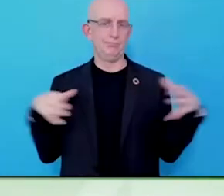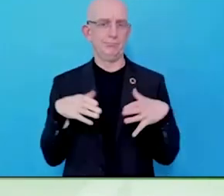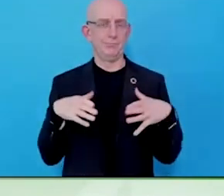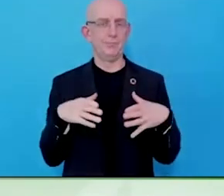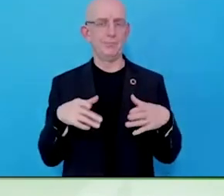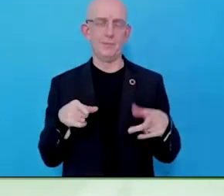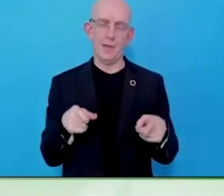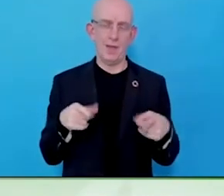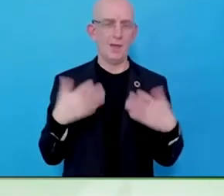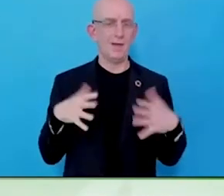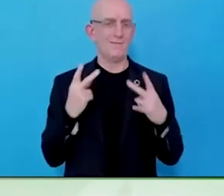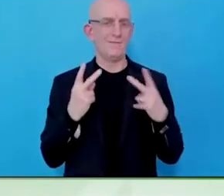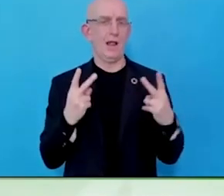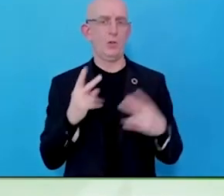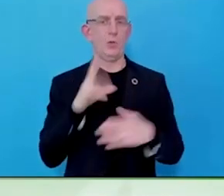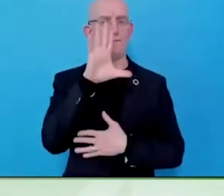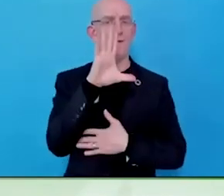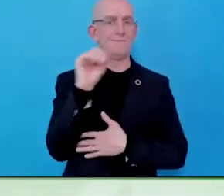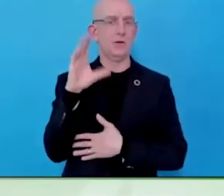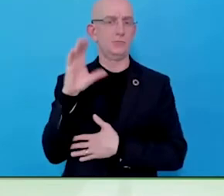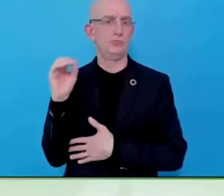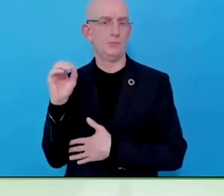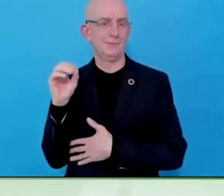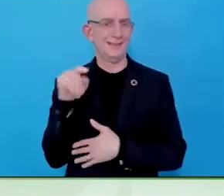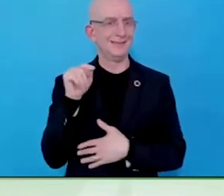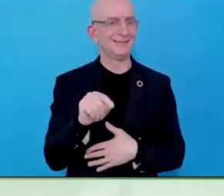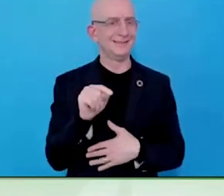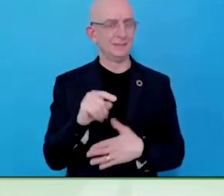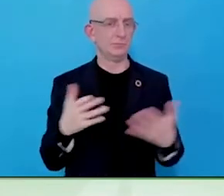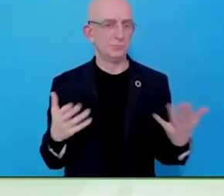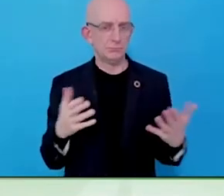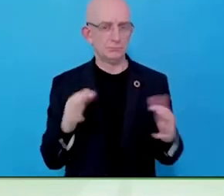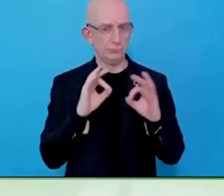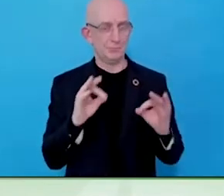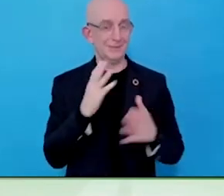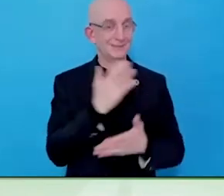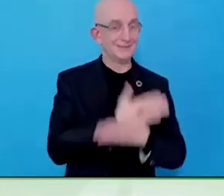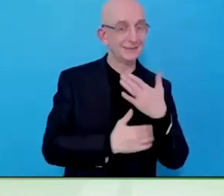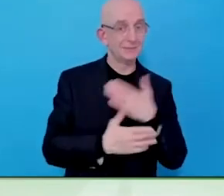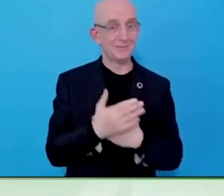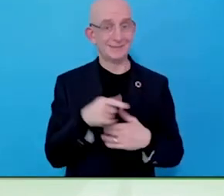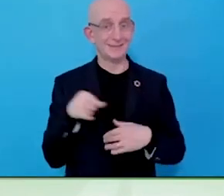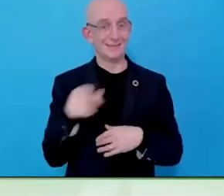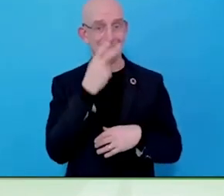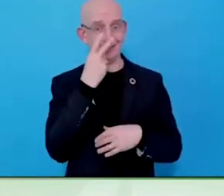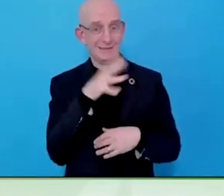How do we close that gap? How to make that happen? Those conversations and connections happen making sure